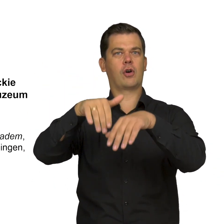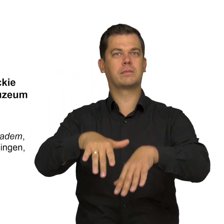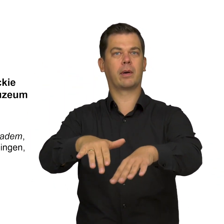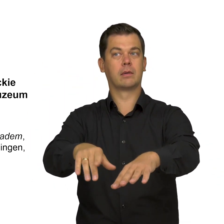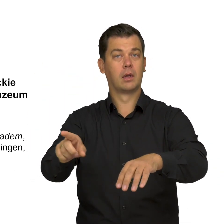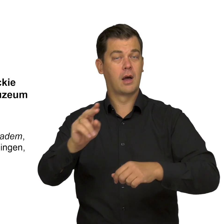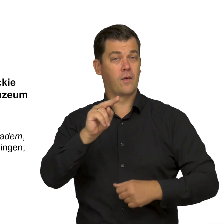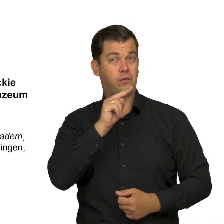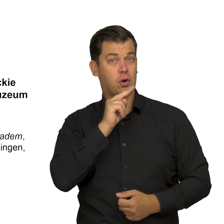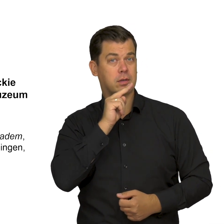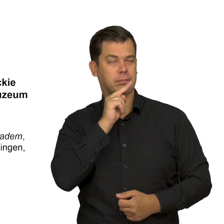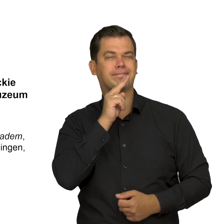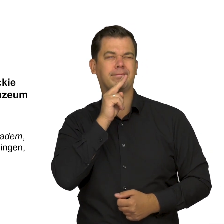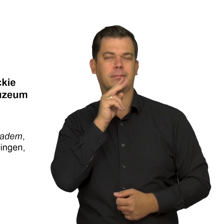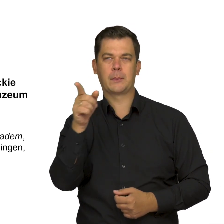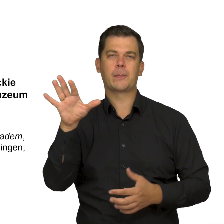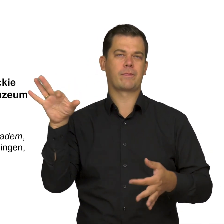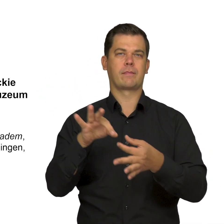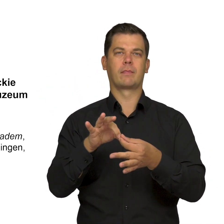The element of water is meant to underline what artists from the continent